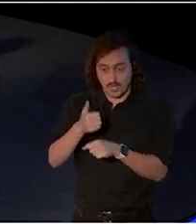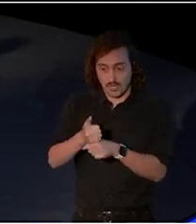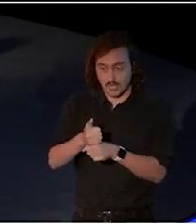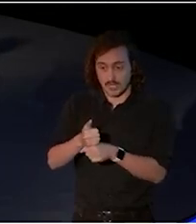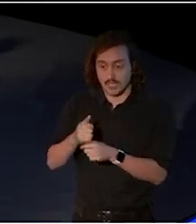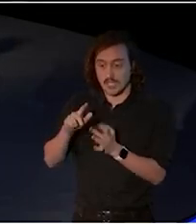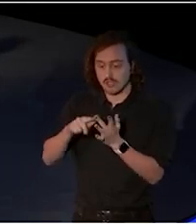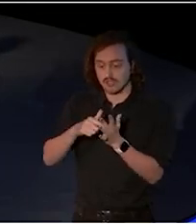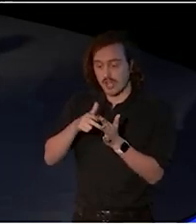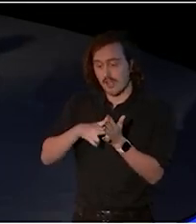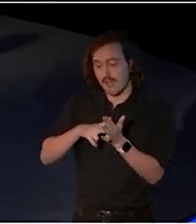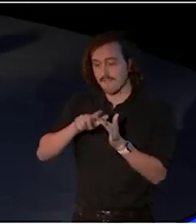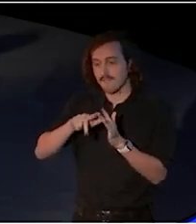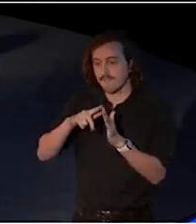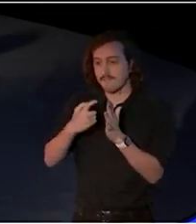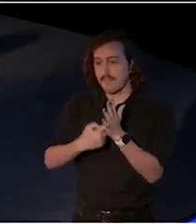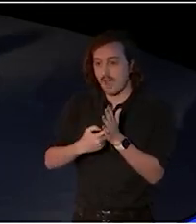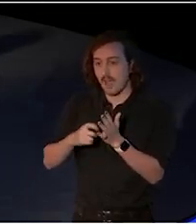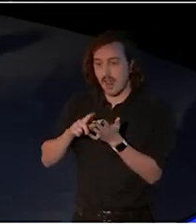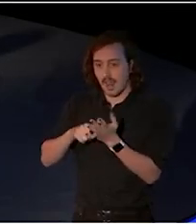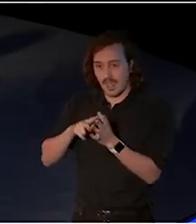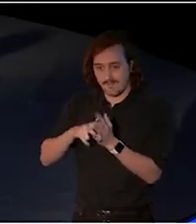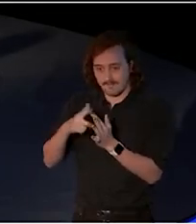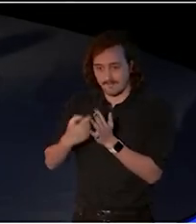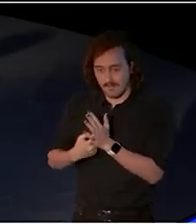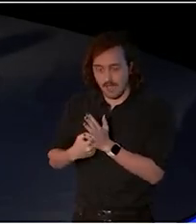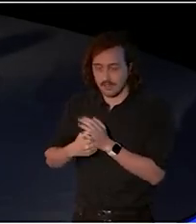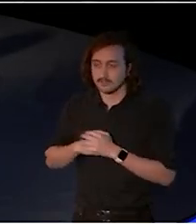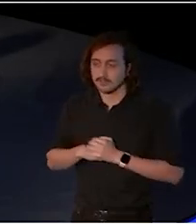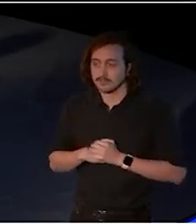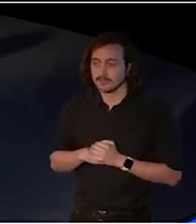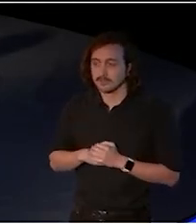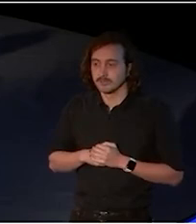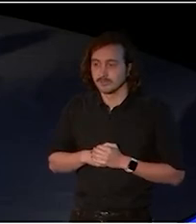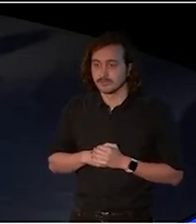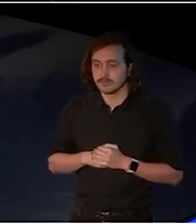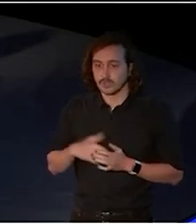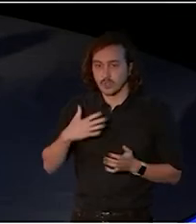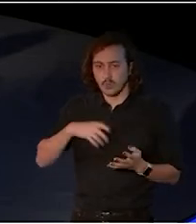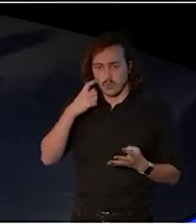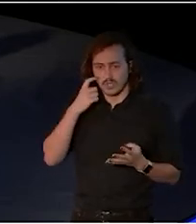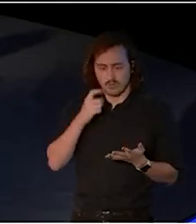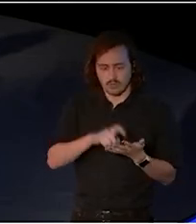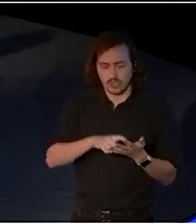Jennifer Layther, Director of Arts, South Australia. And I acknowledge them because they do great work,